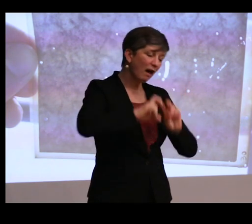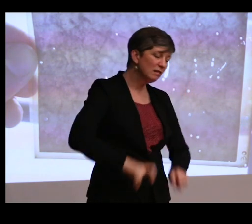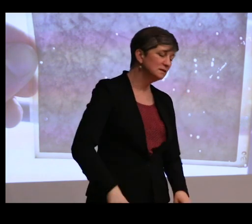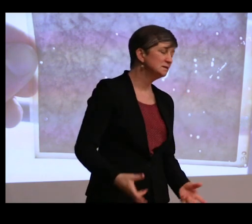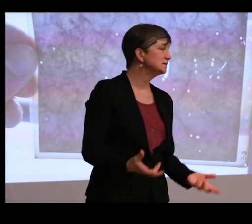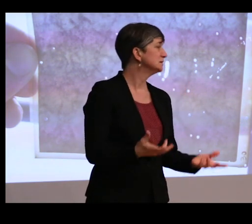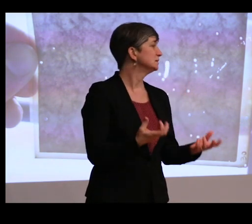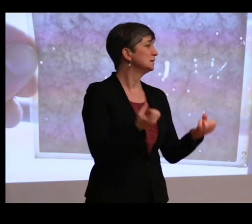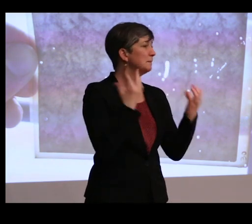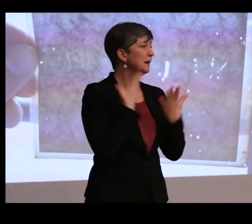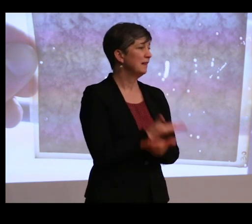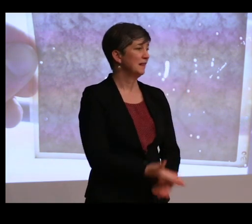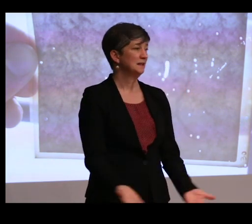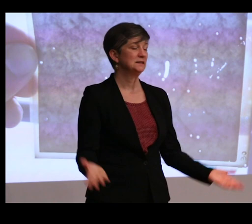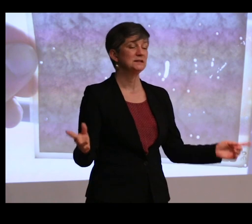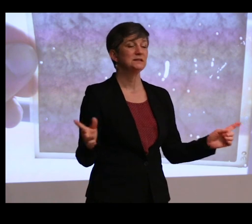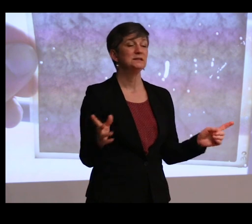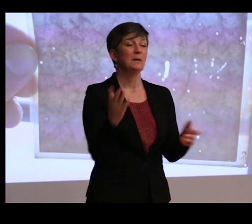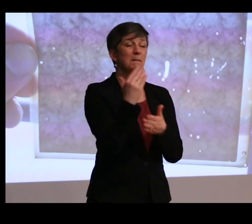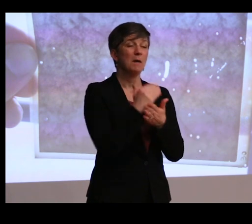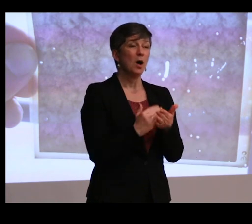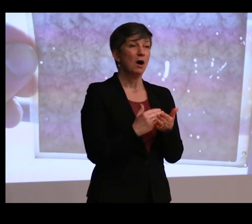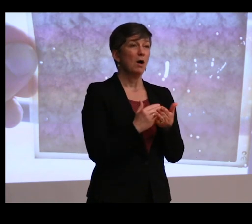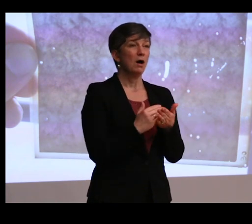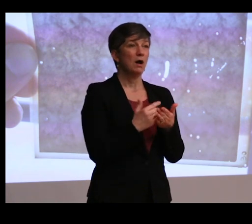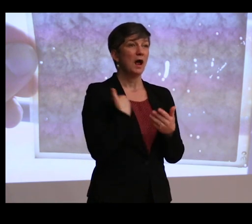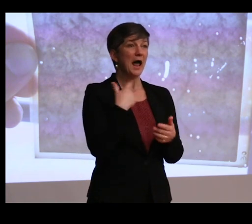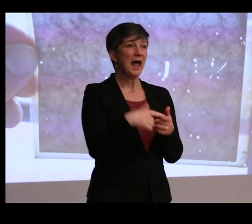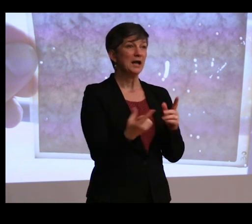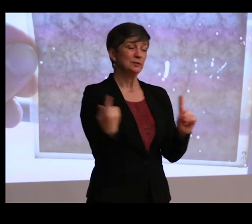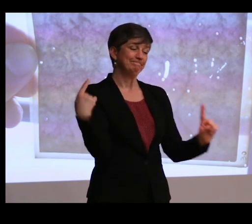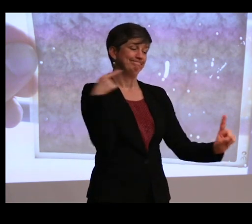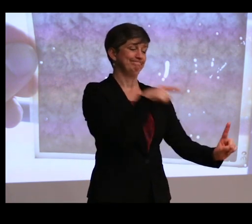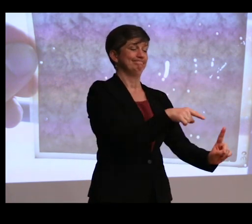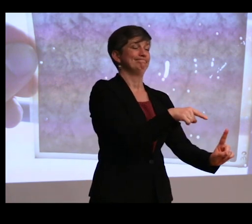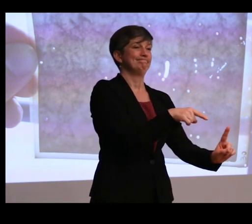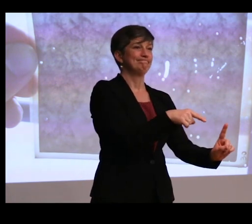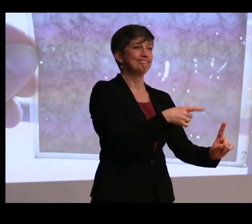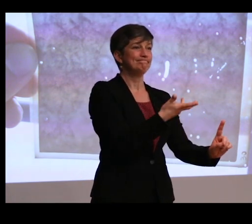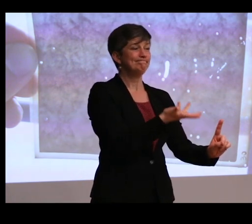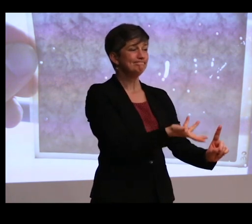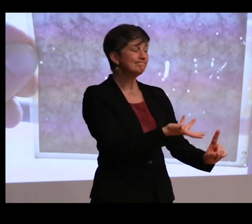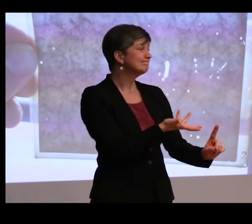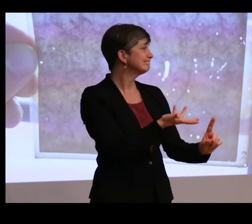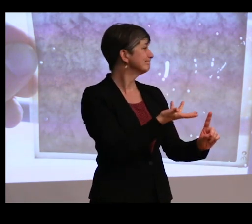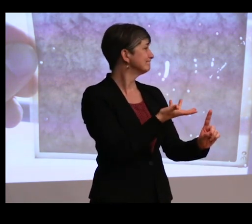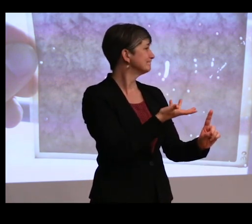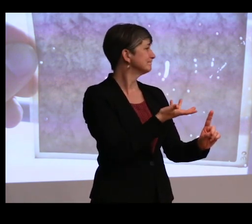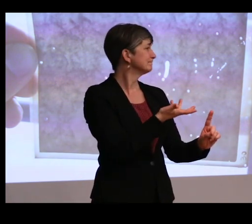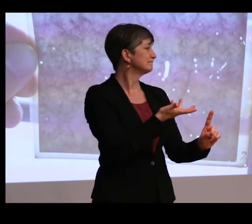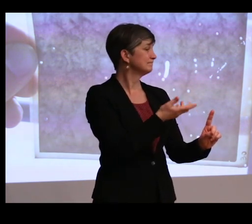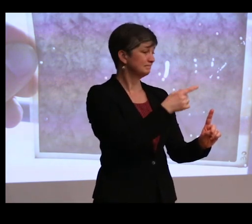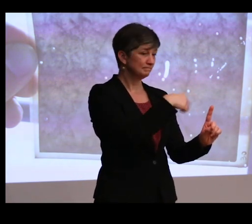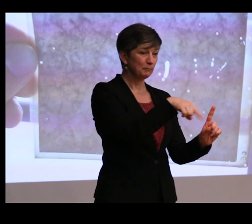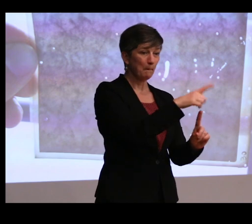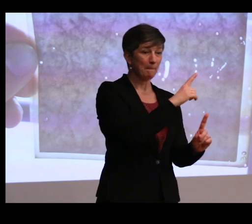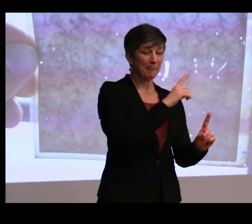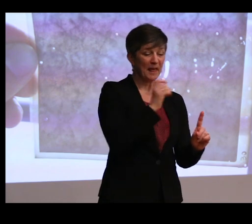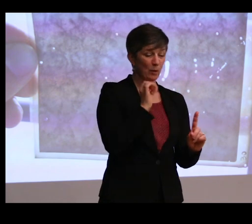We could have done all kinds of things. And part of the thing that I had to come back to is, would they give permission if they could actually